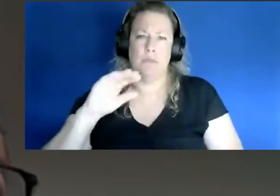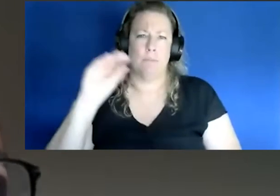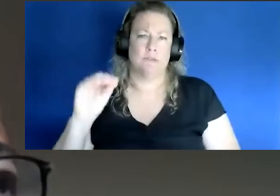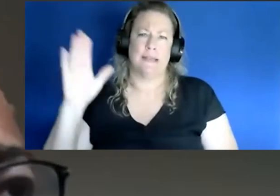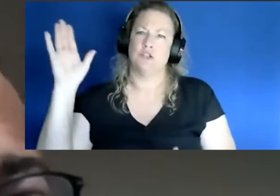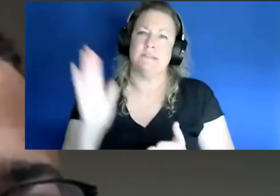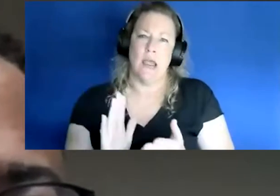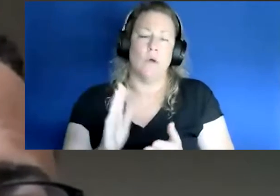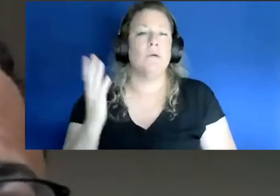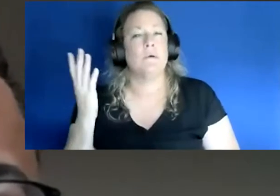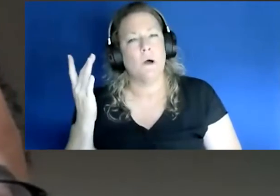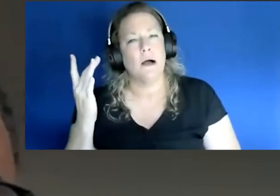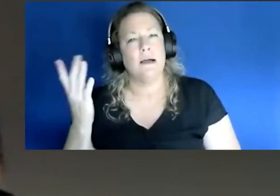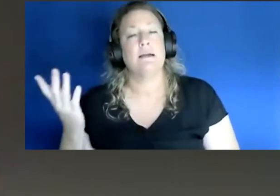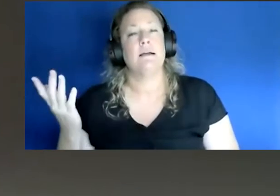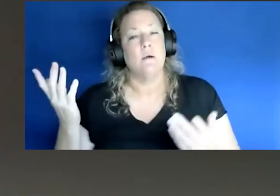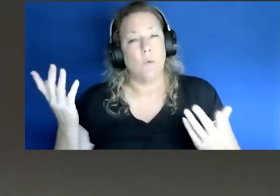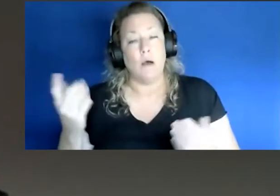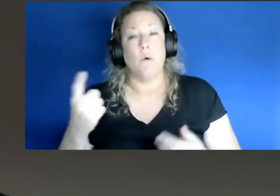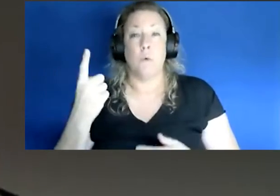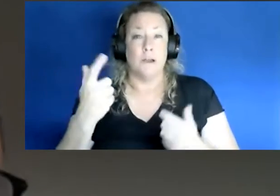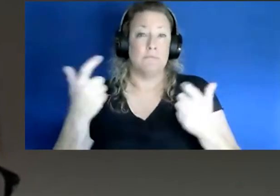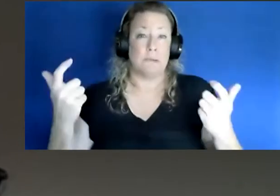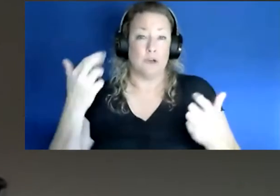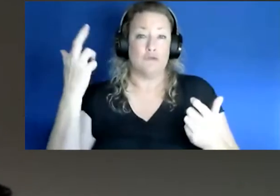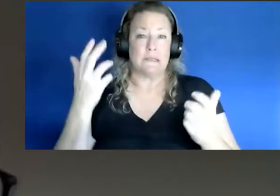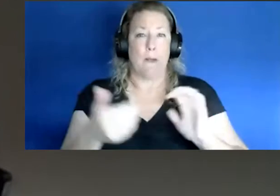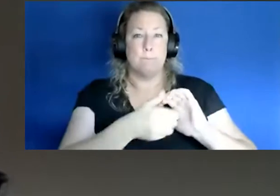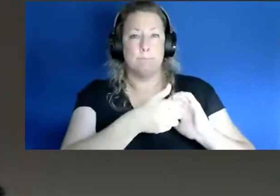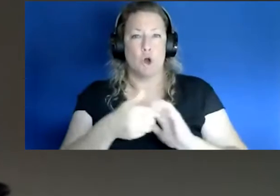Why did that occur? You know, one major thing is the partnership that we had between